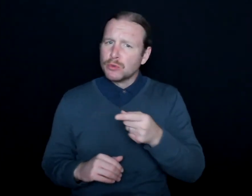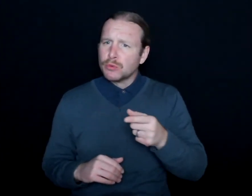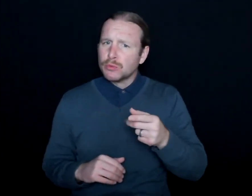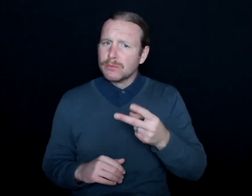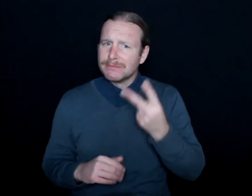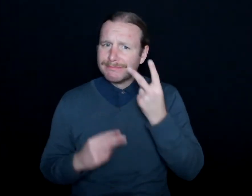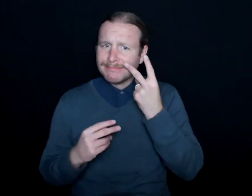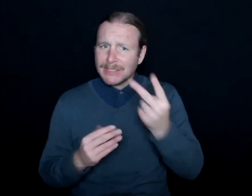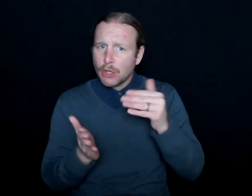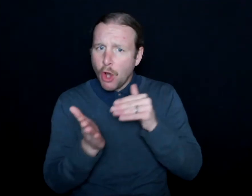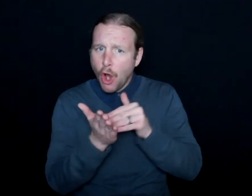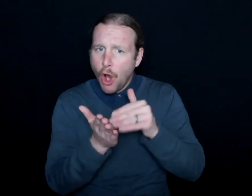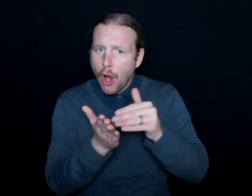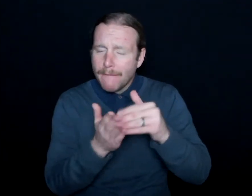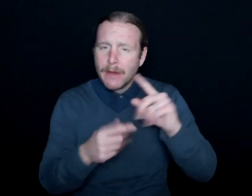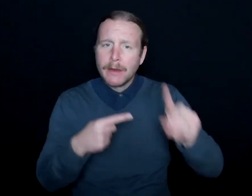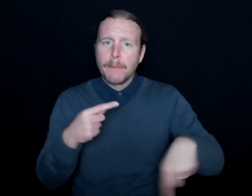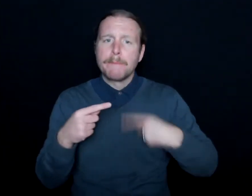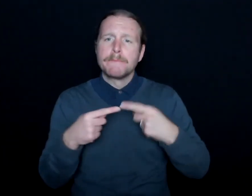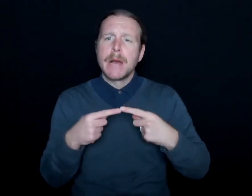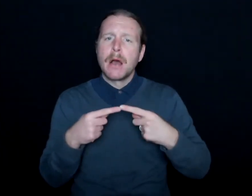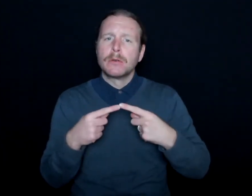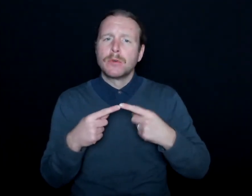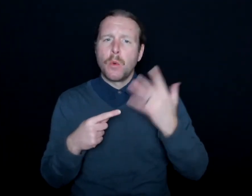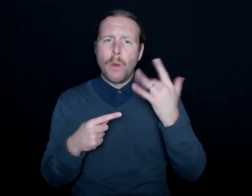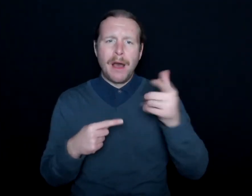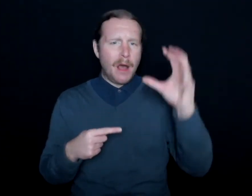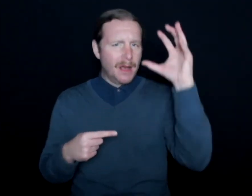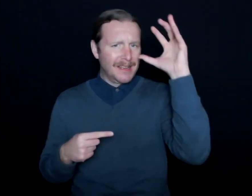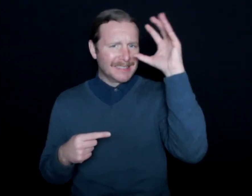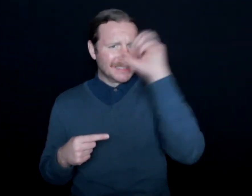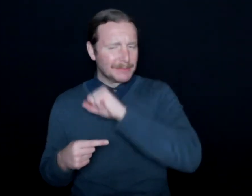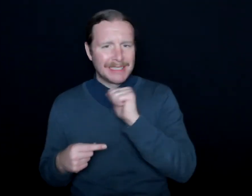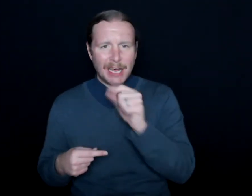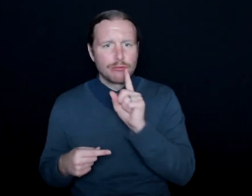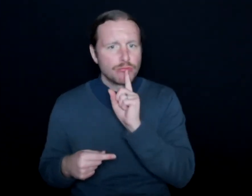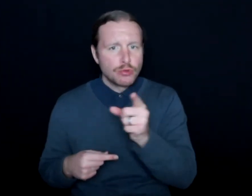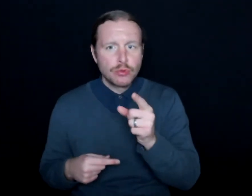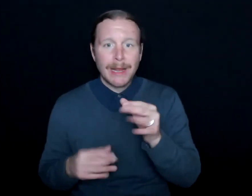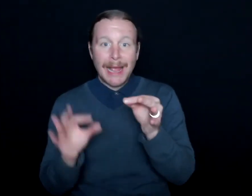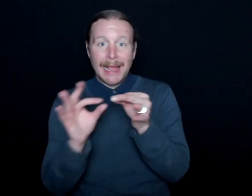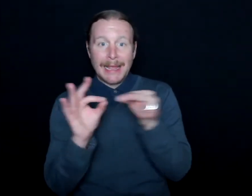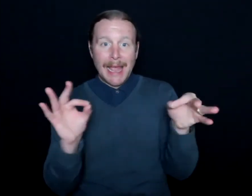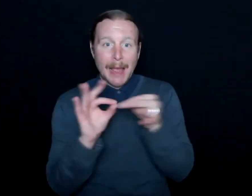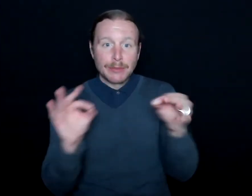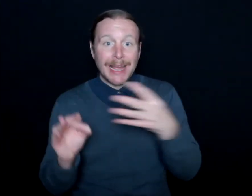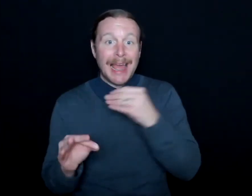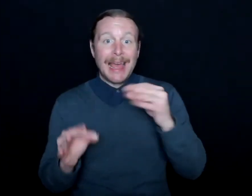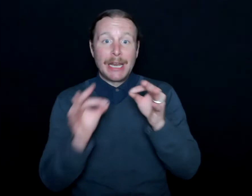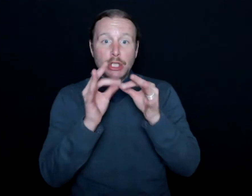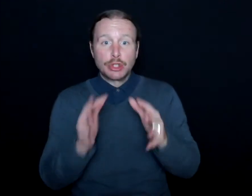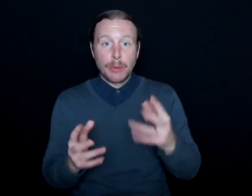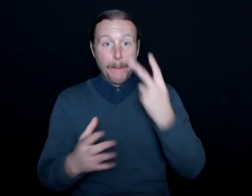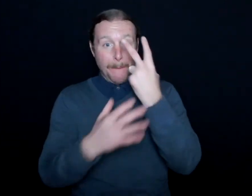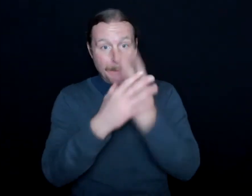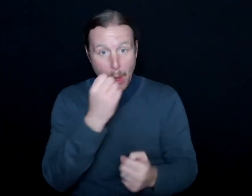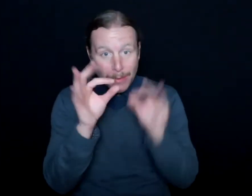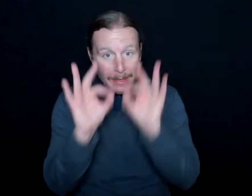And can you talk about why this assumption is false and why both captioning and ASL are important for full access?